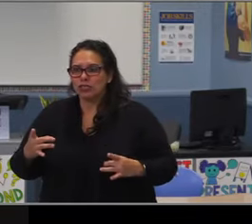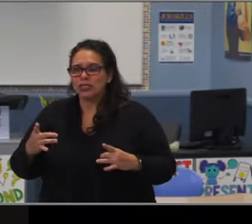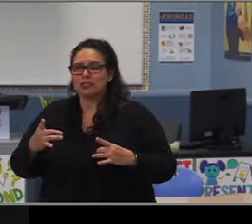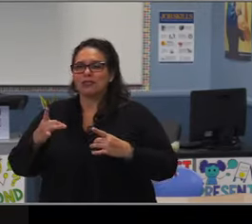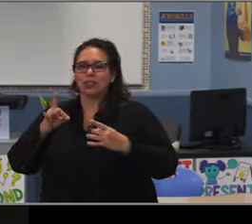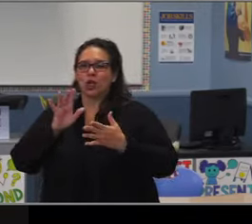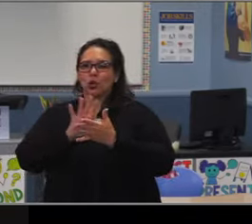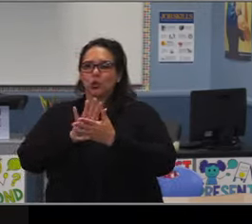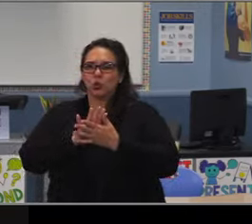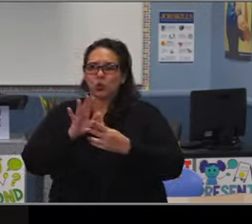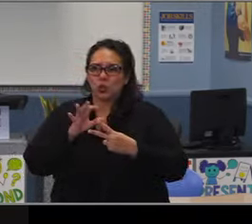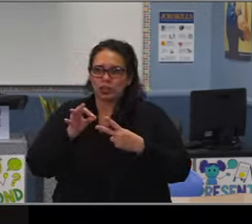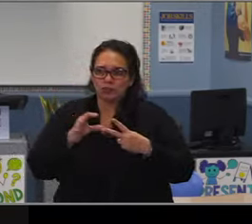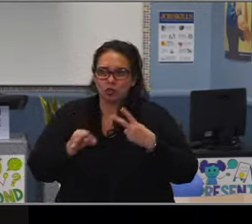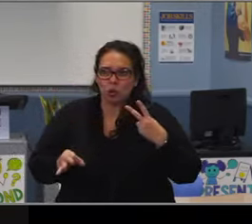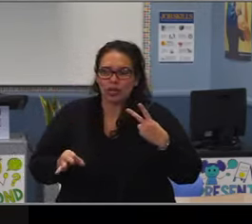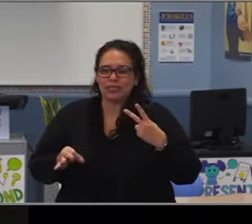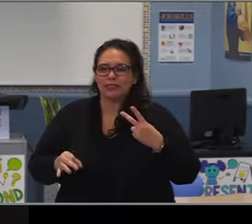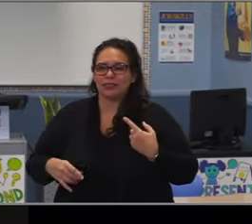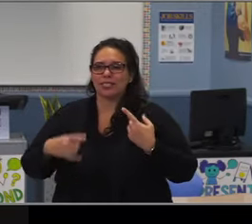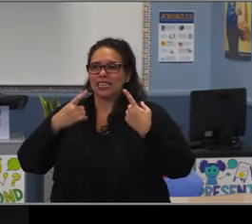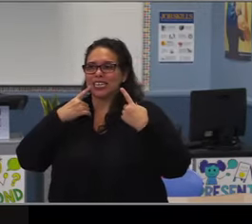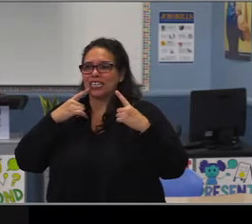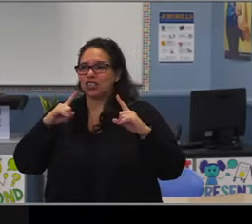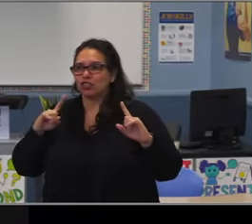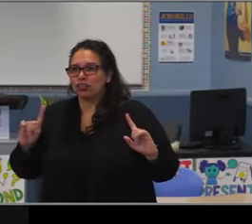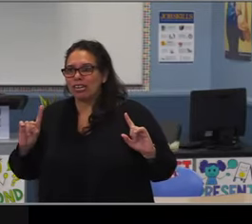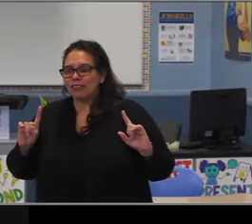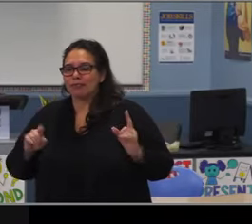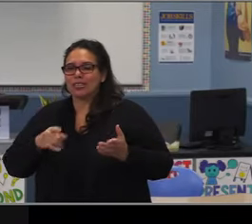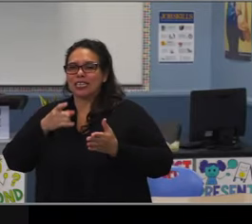they do have the space available to accommodate additional students.